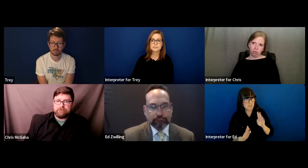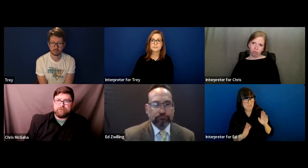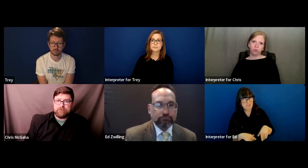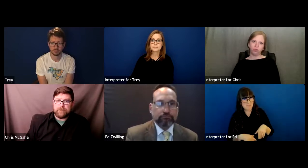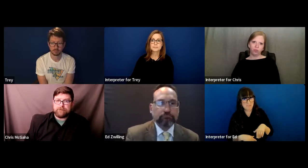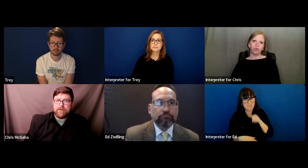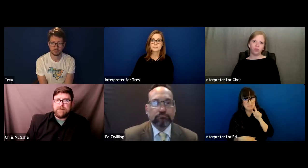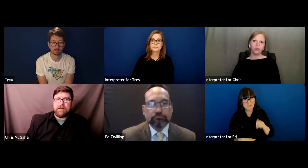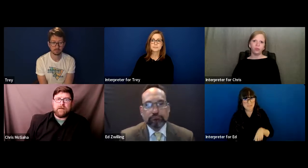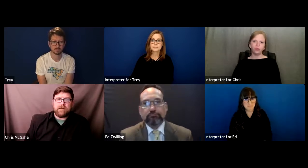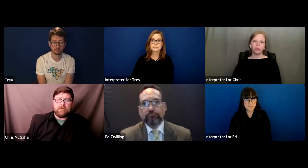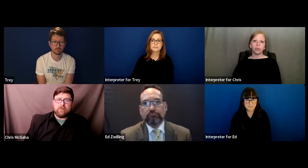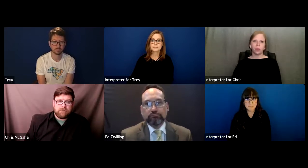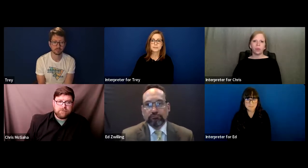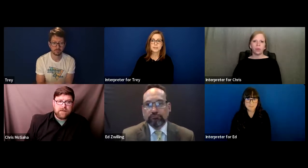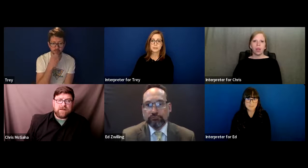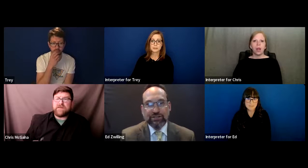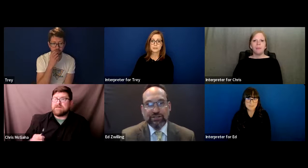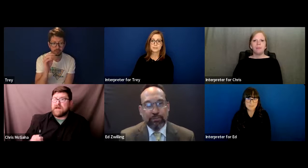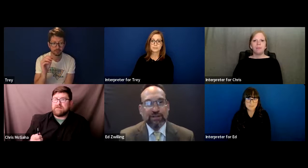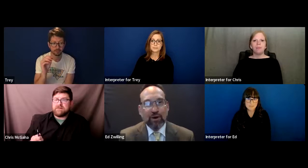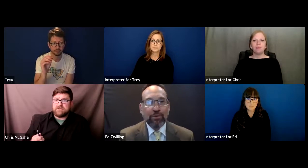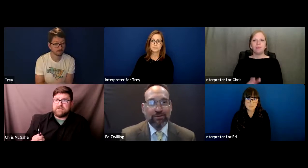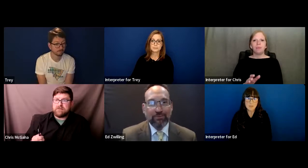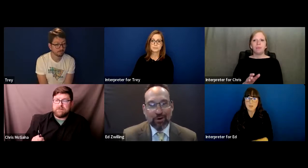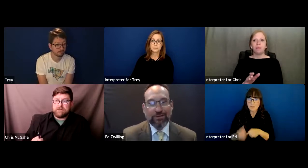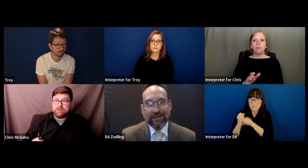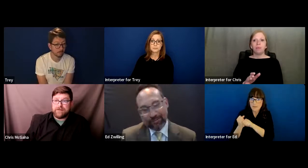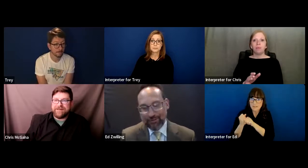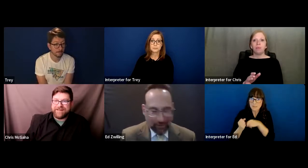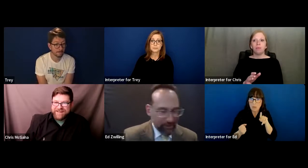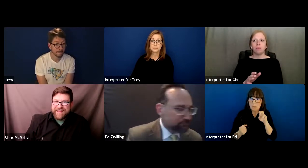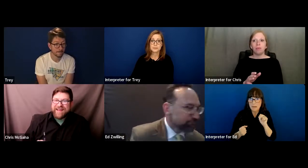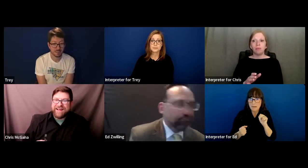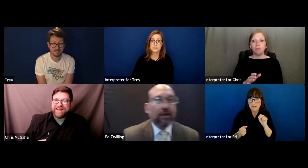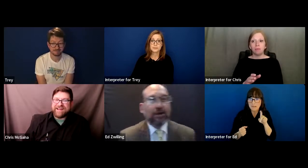Did you get the baseball pun, balked at? I'm sorry.